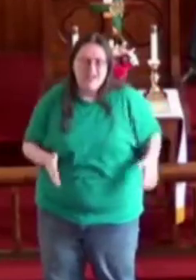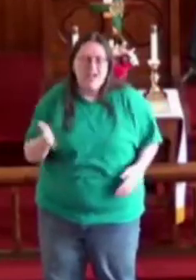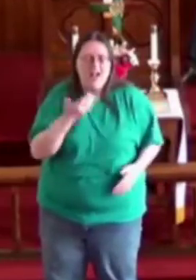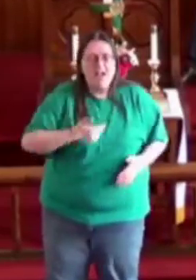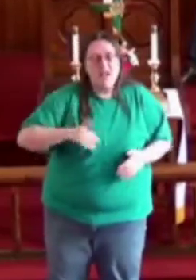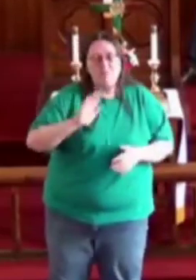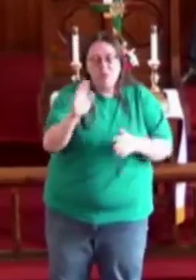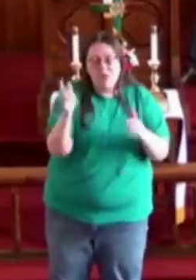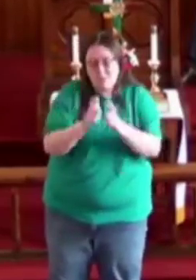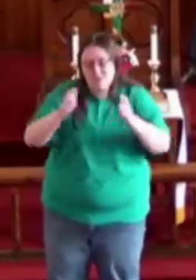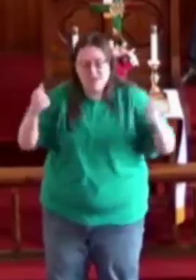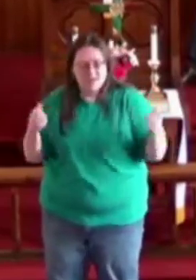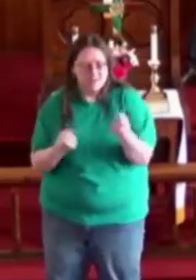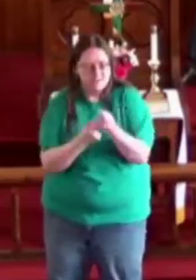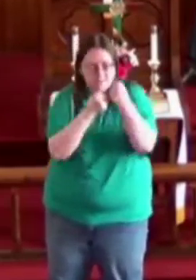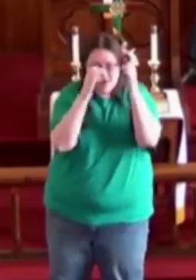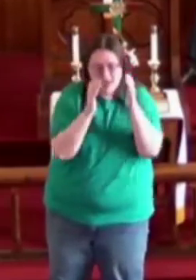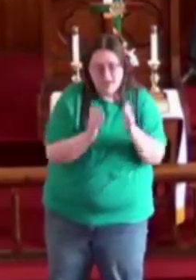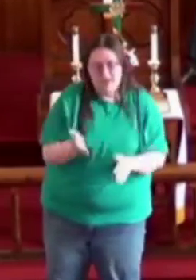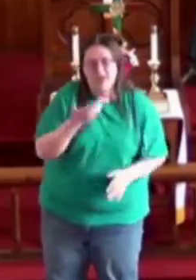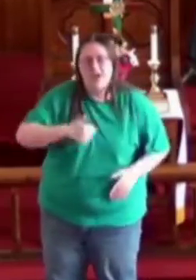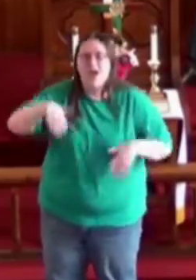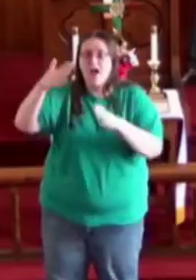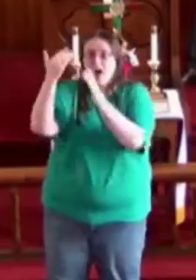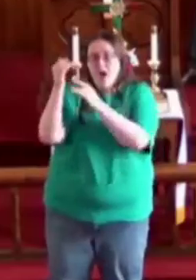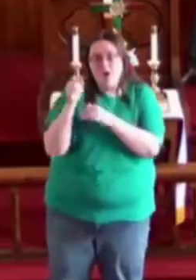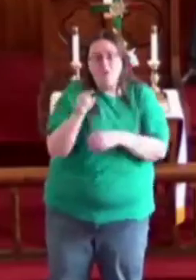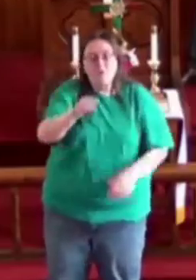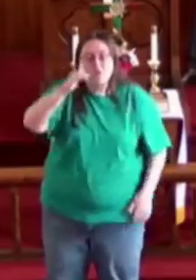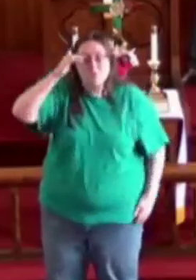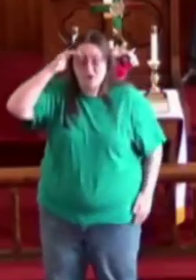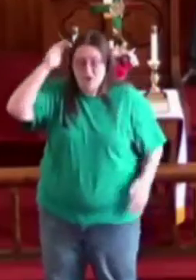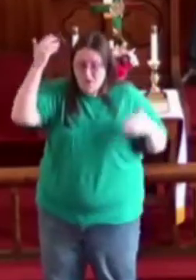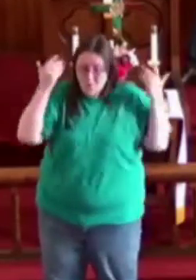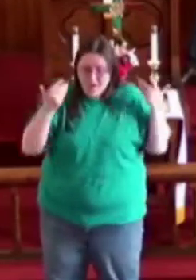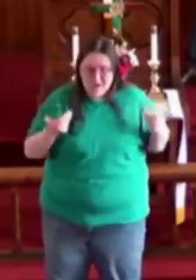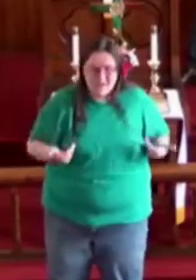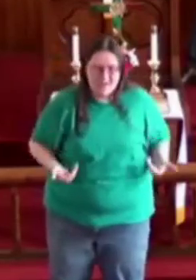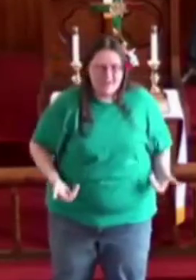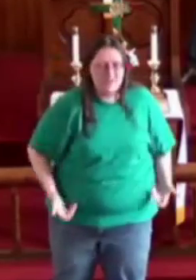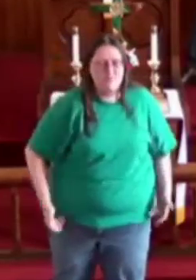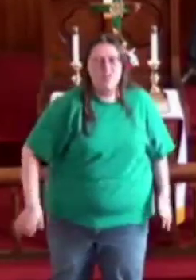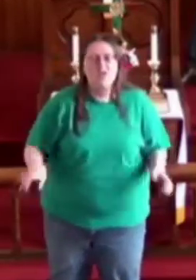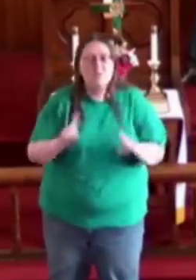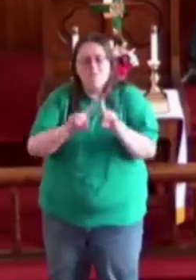I am your biggest fan I hope you know I am